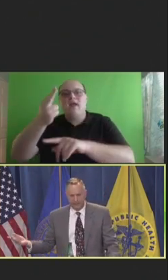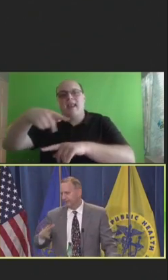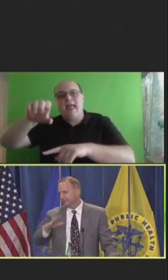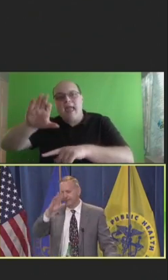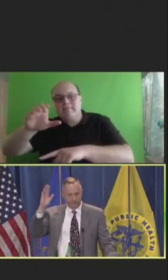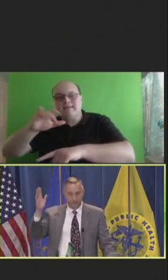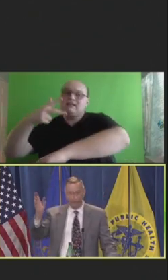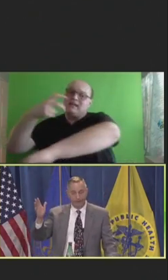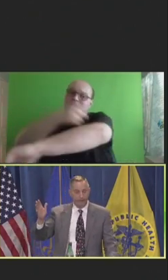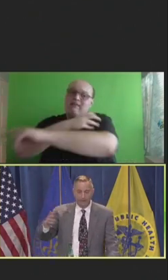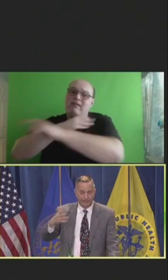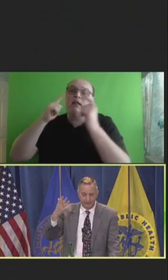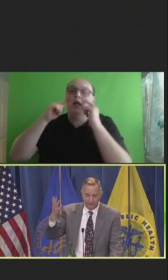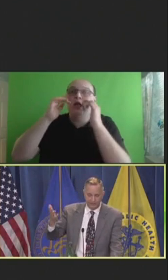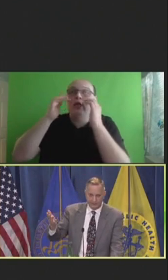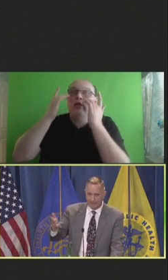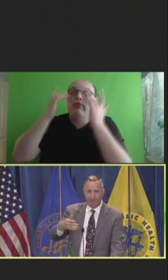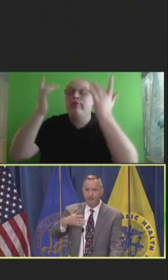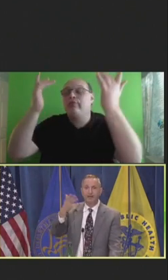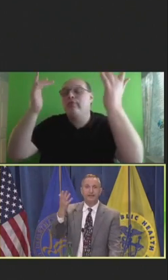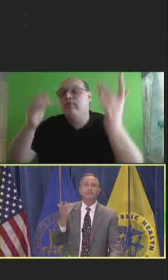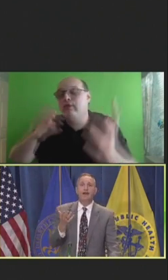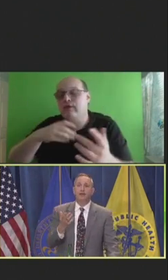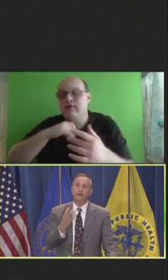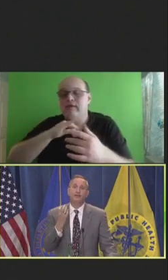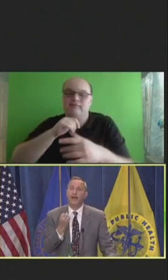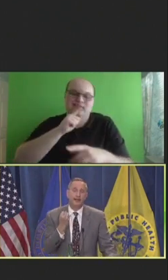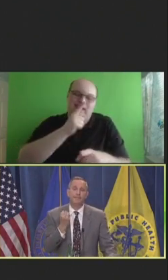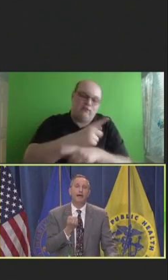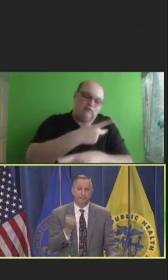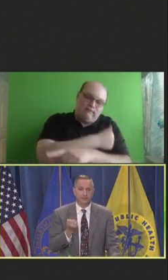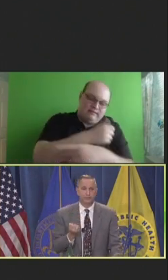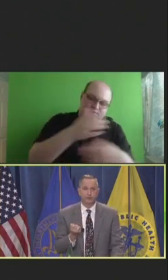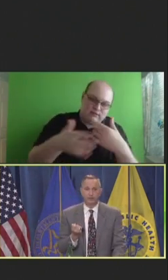And yes, that wasn't the right vaccine that she was saying, but didn't matter because she had a compelling story.